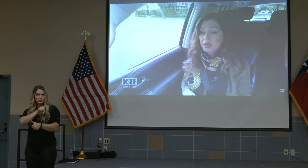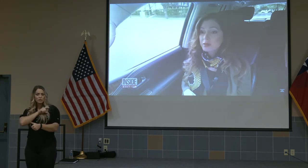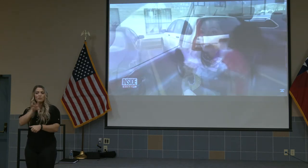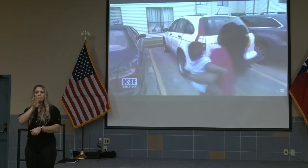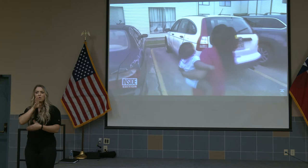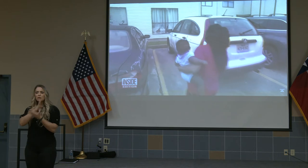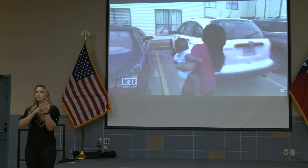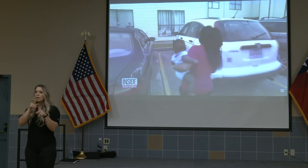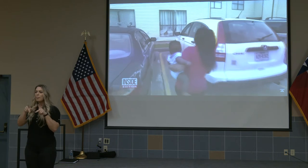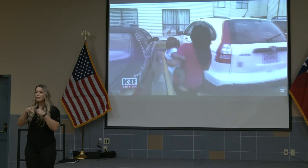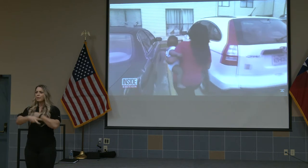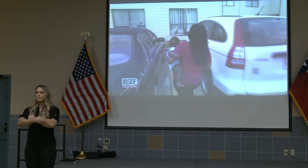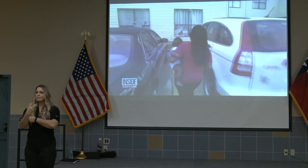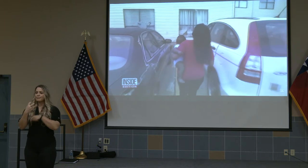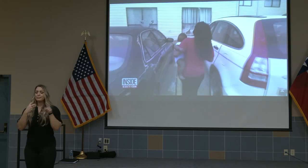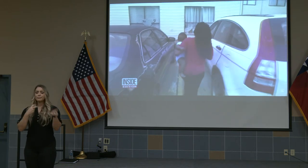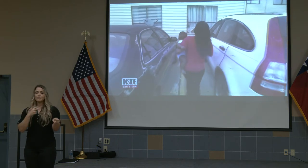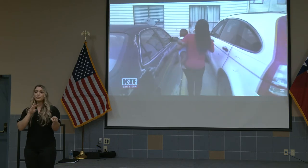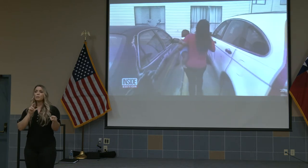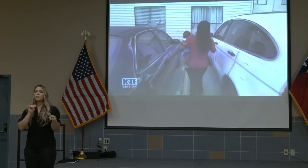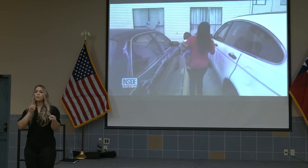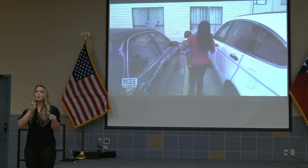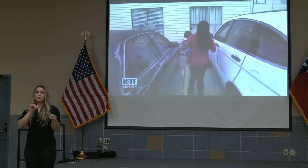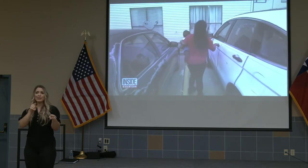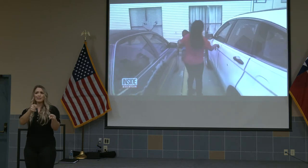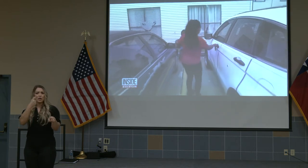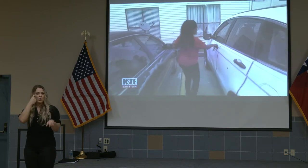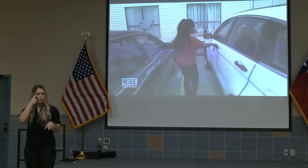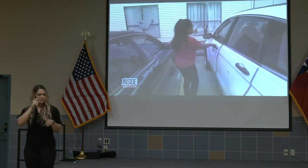Brittany Burns recently started her car and heard this.